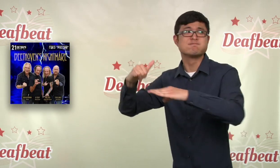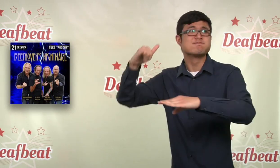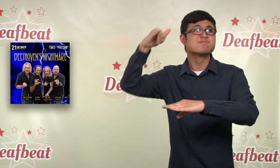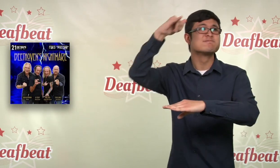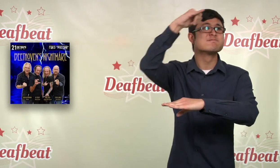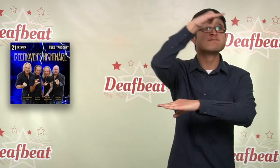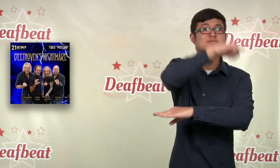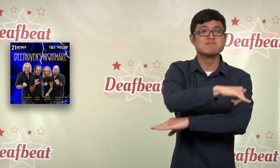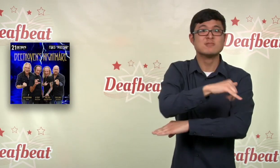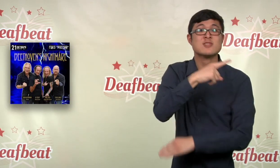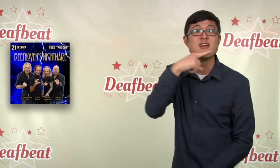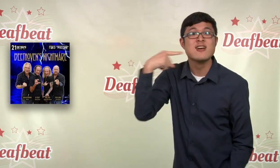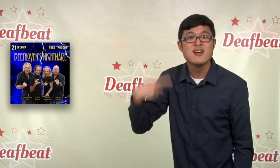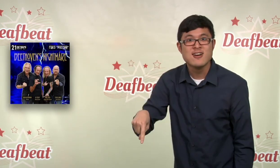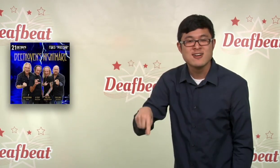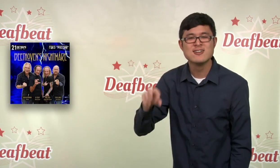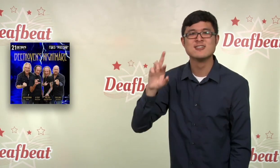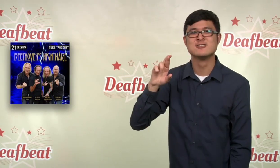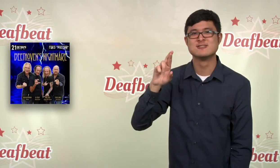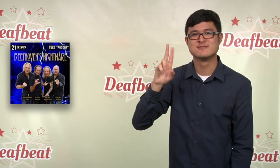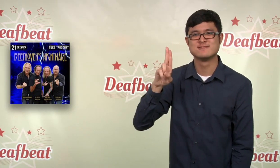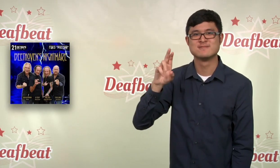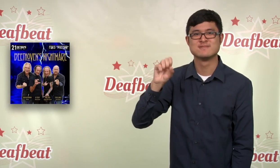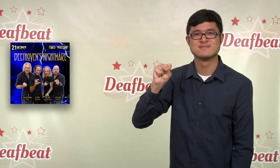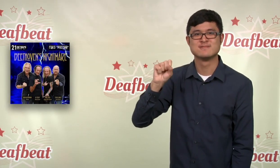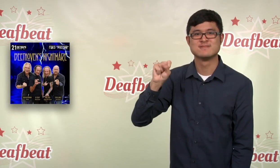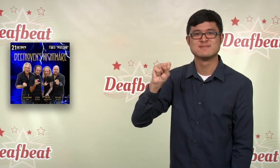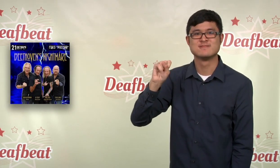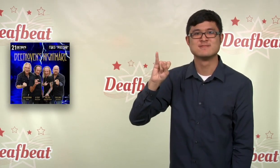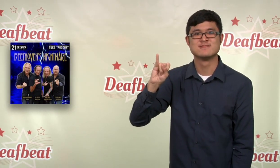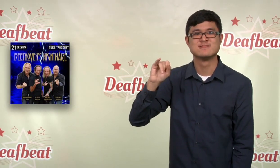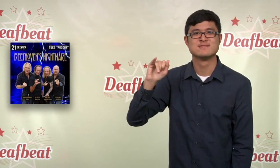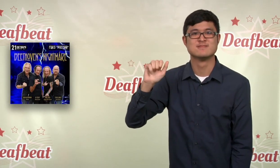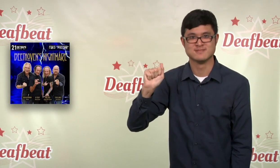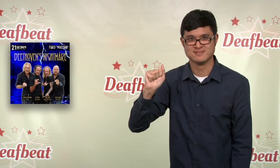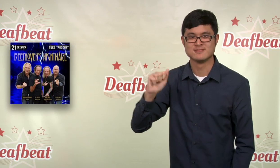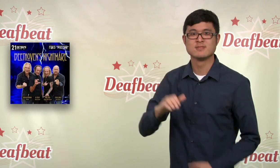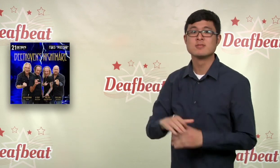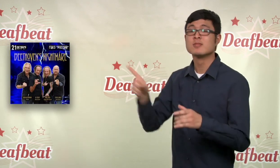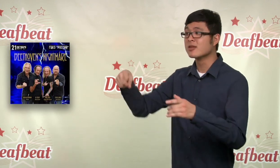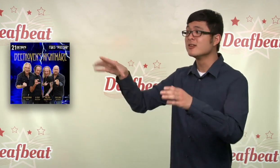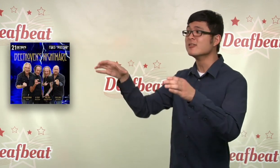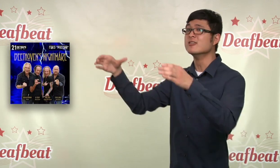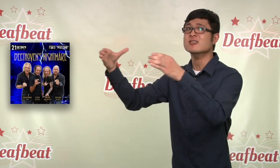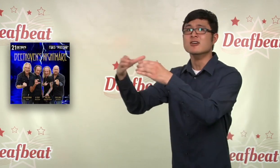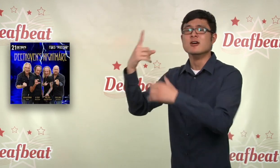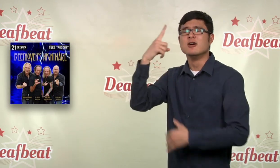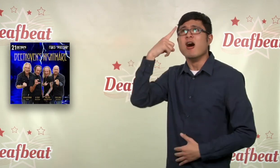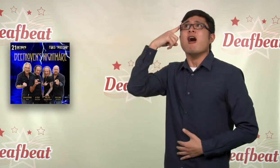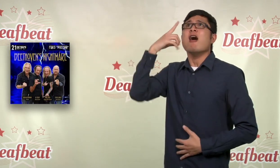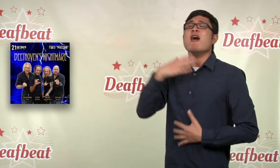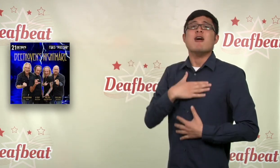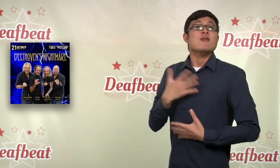music genius, Ludwig Von Beethoven who had a